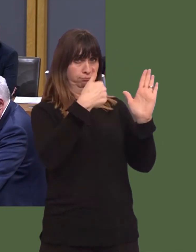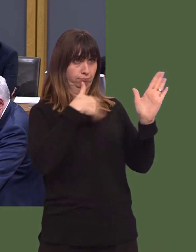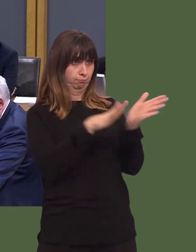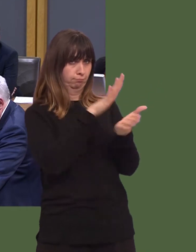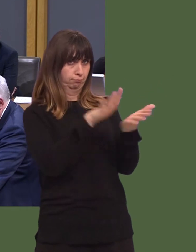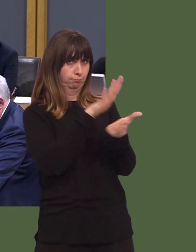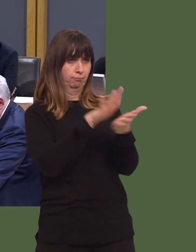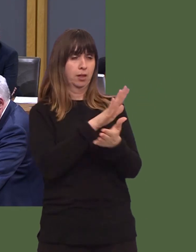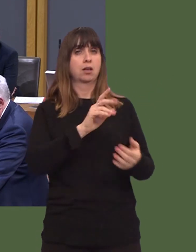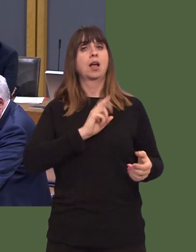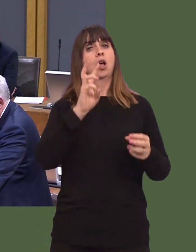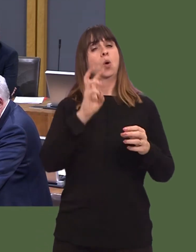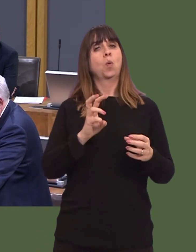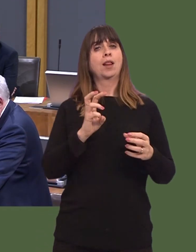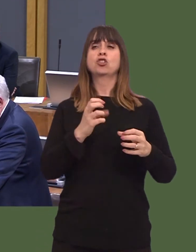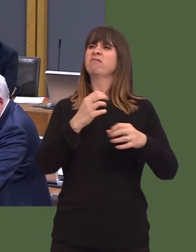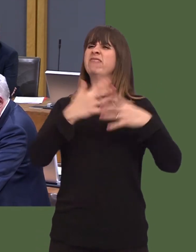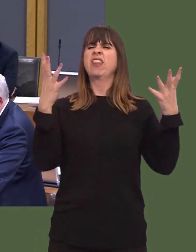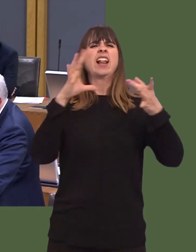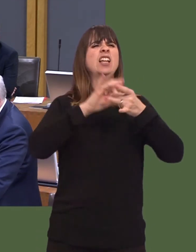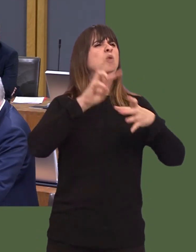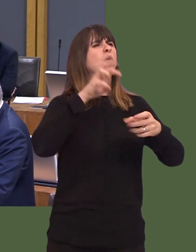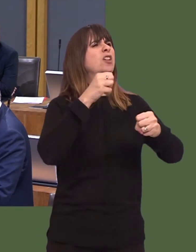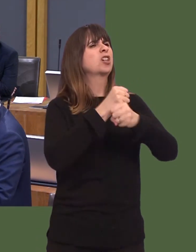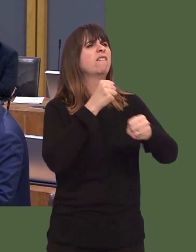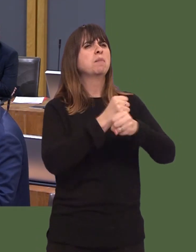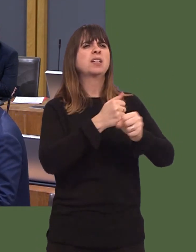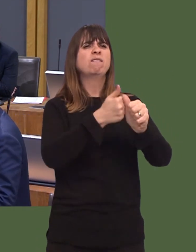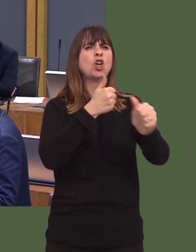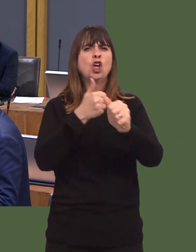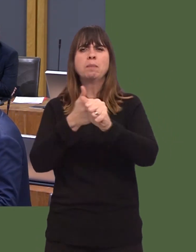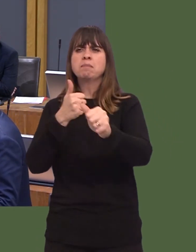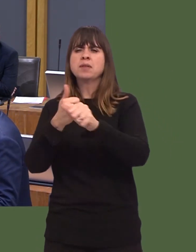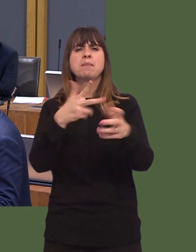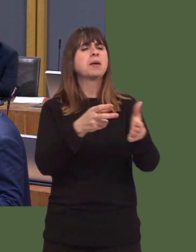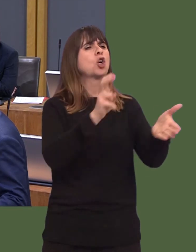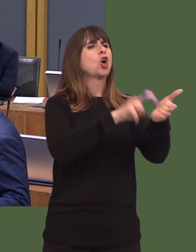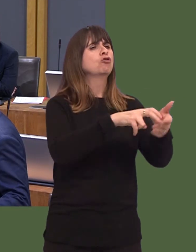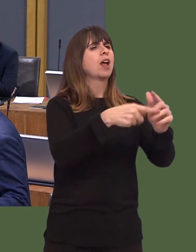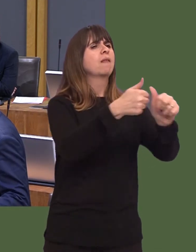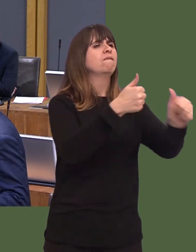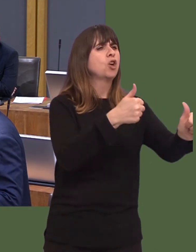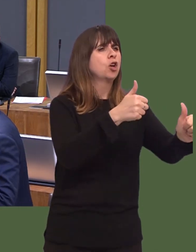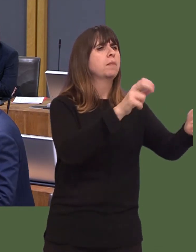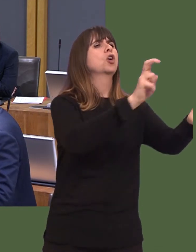chains to the Welsh public sector because it shows real leadership. But, in launching the code of practice, the Cabinet Secretary said: